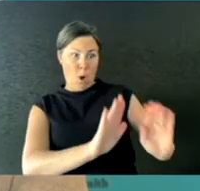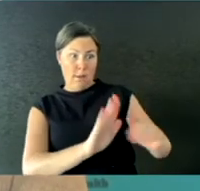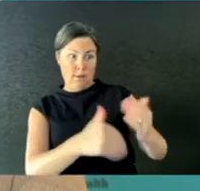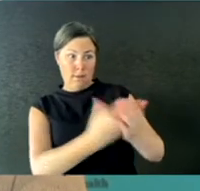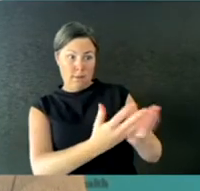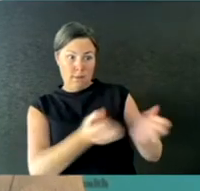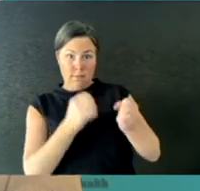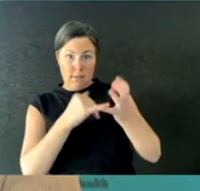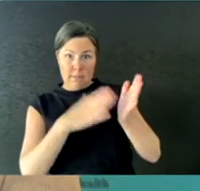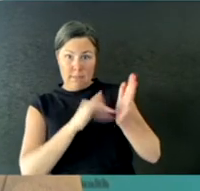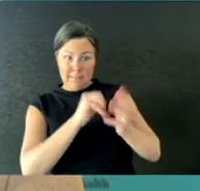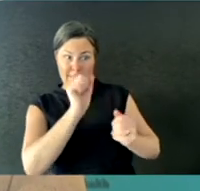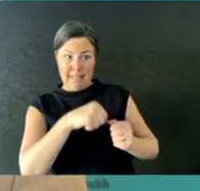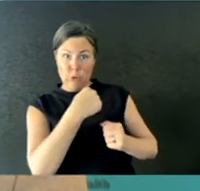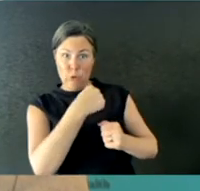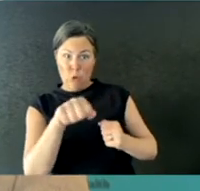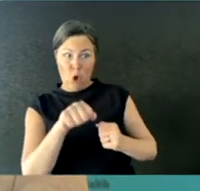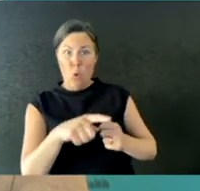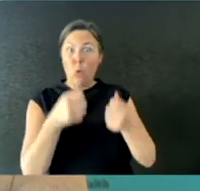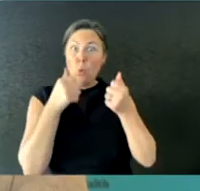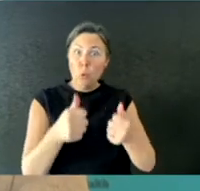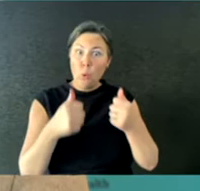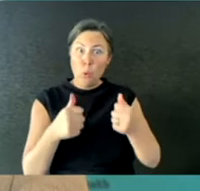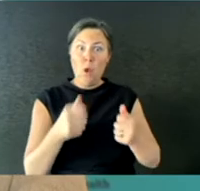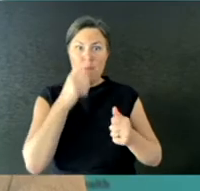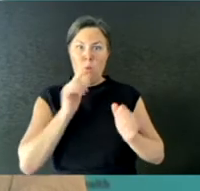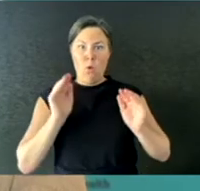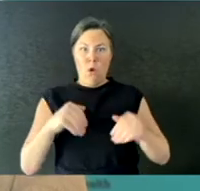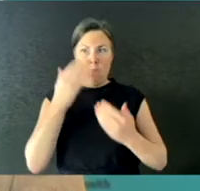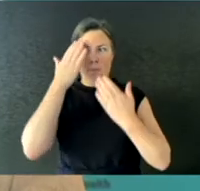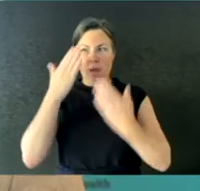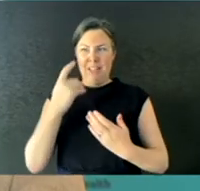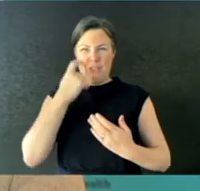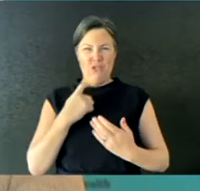to be able to keep COVID-19 under control into next year. QUESTION: